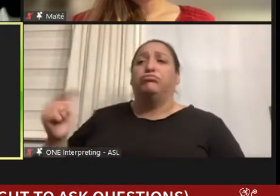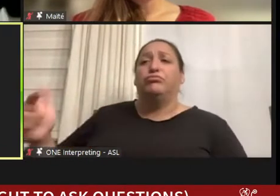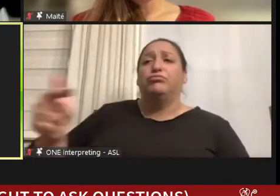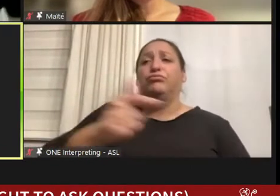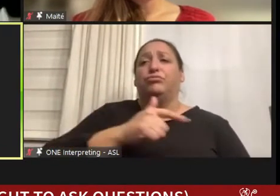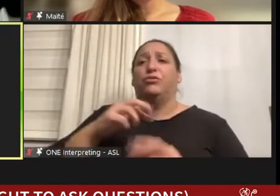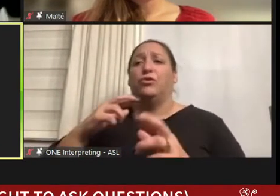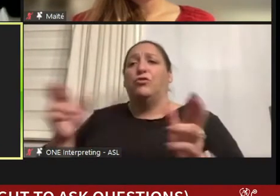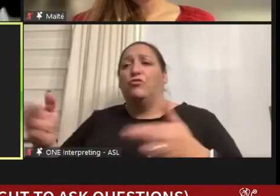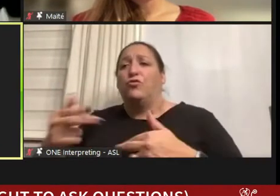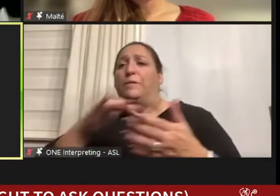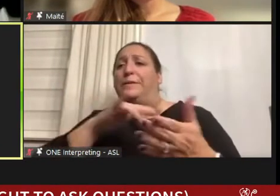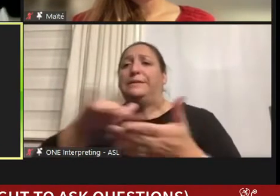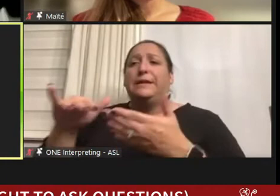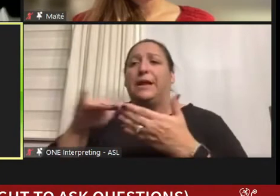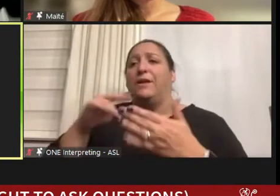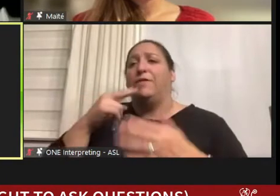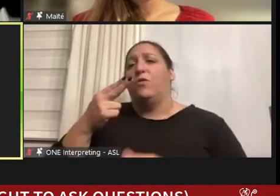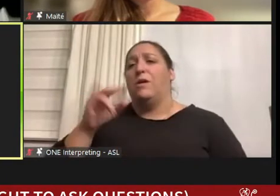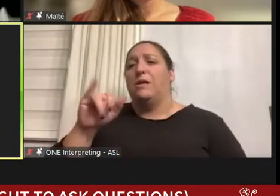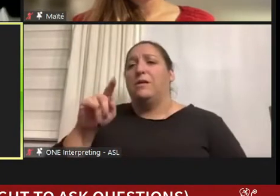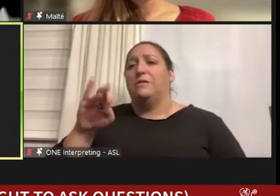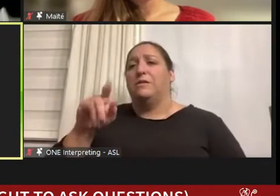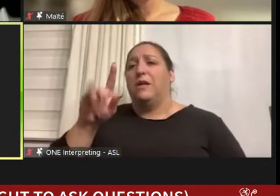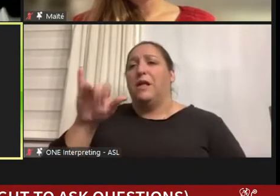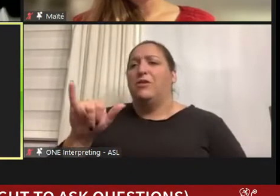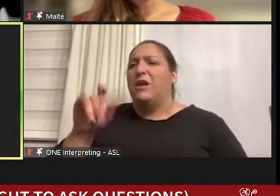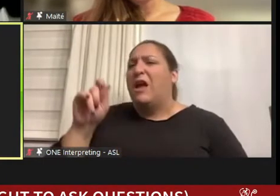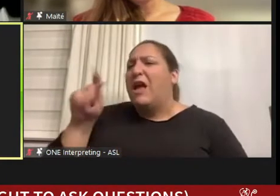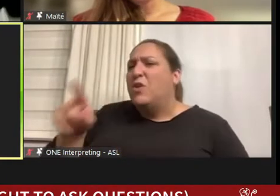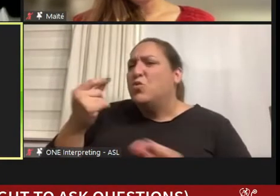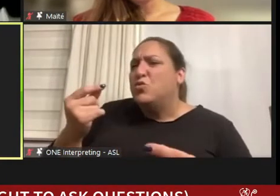you gonna do, some would say well you're gonna do that, I would say like well shit, I can't do that.